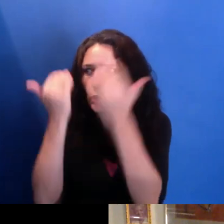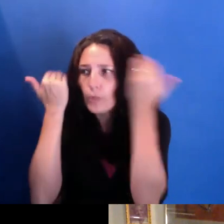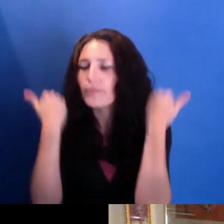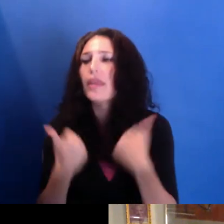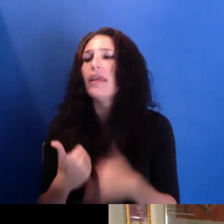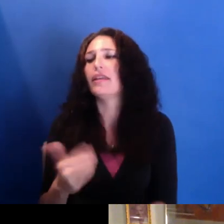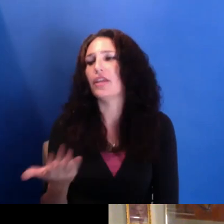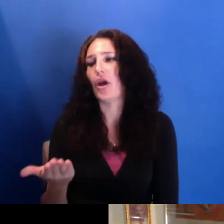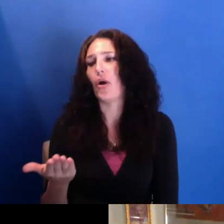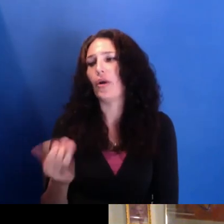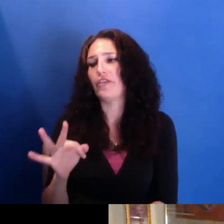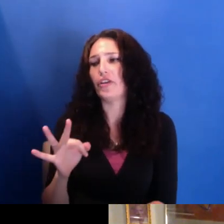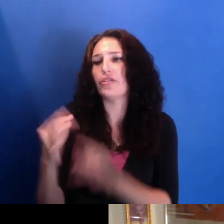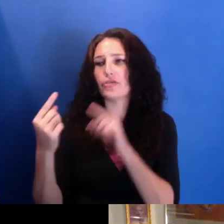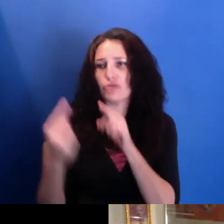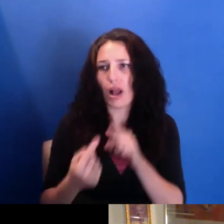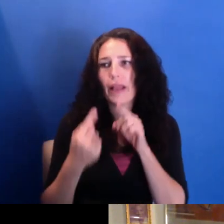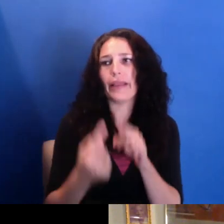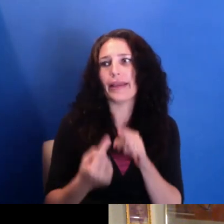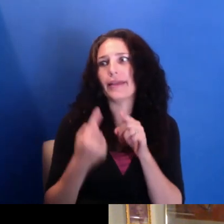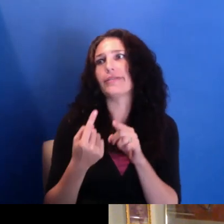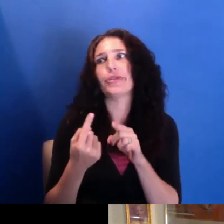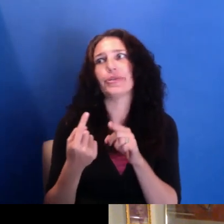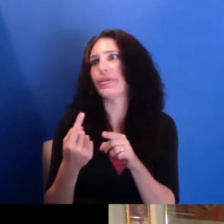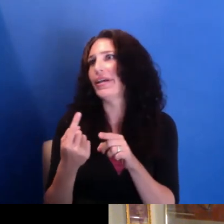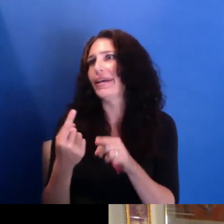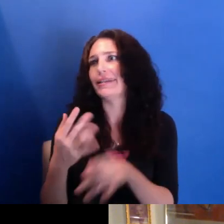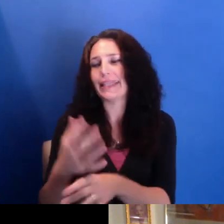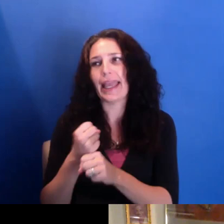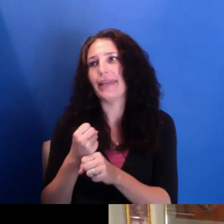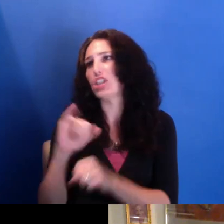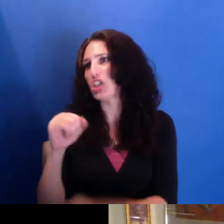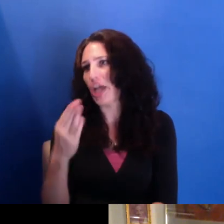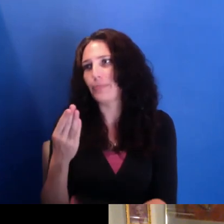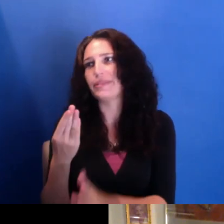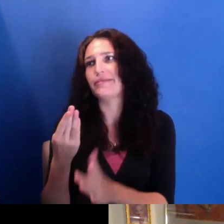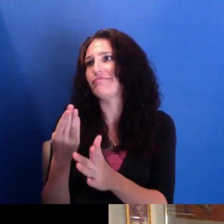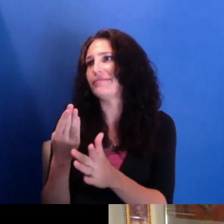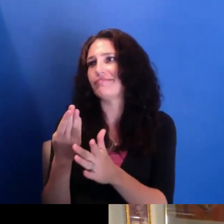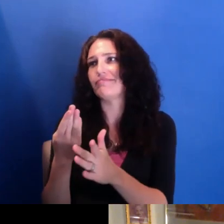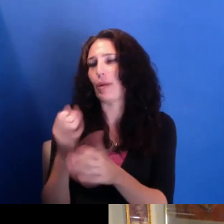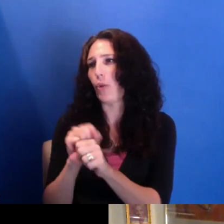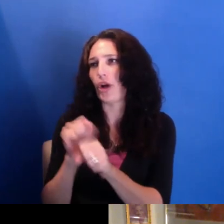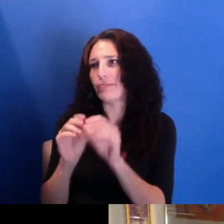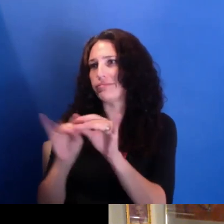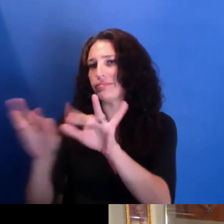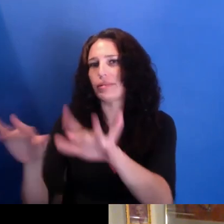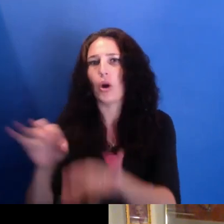and going through that struggle, or teaching, which has been very, very important to me, you know, really trying to figure out ways to sustain.